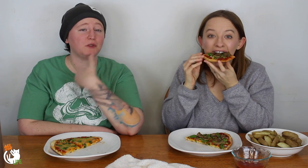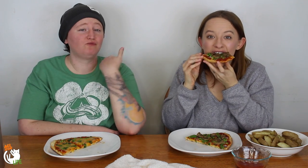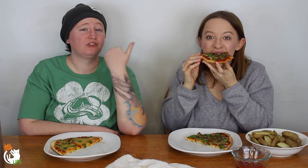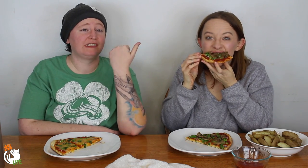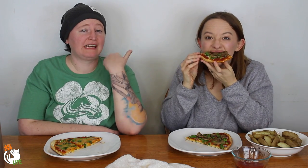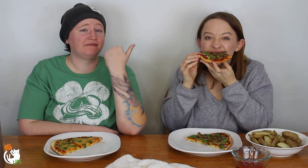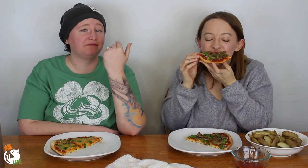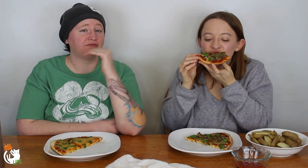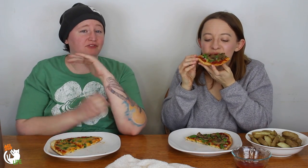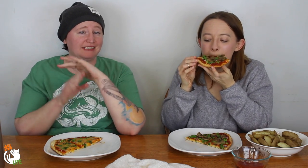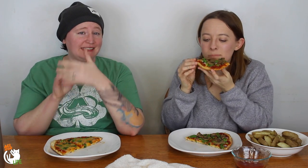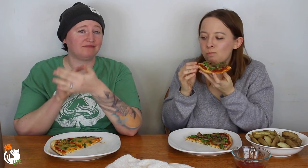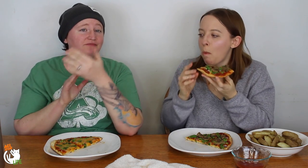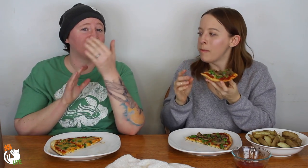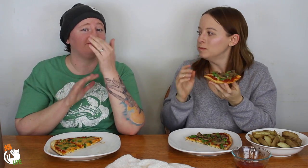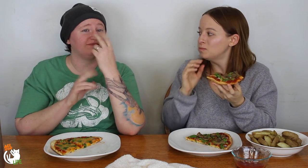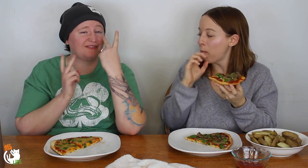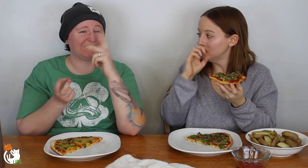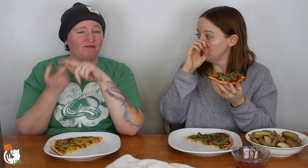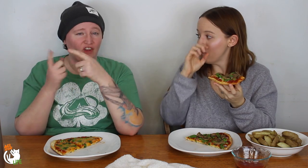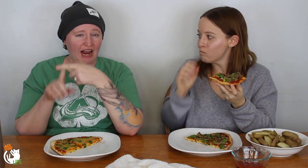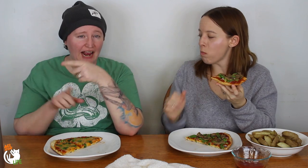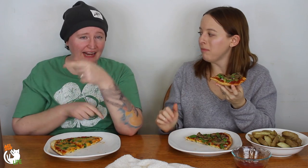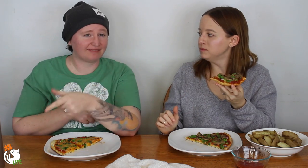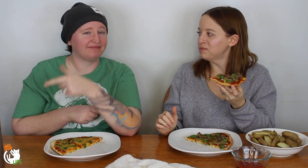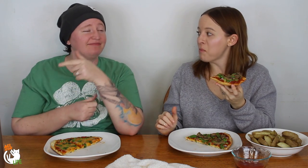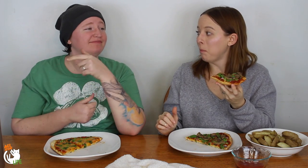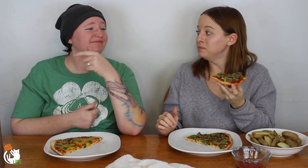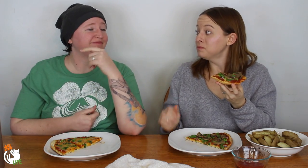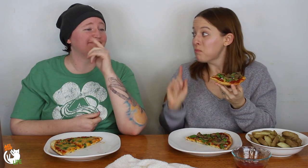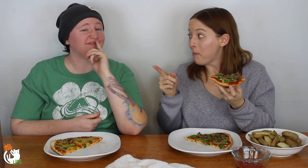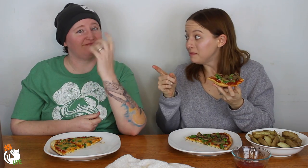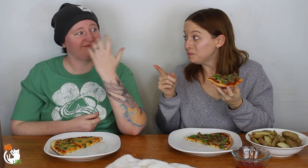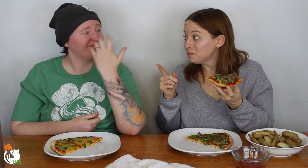Yeah so recently we went to Toronto, umm this past weekend to visit some friends.